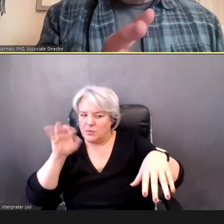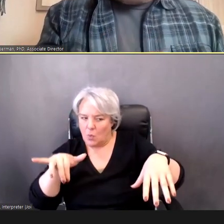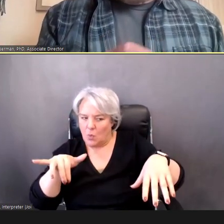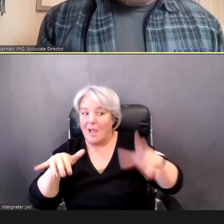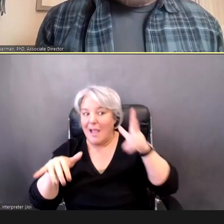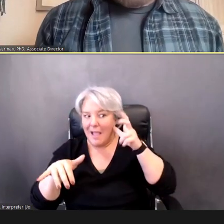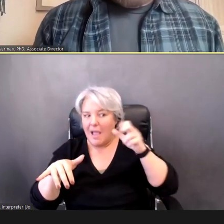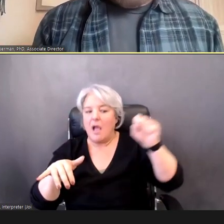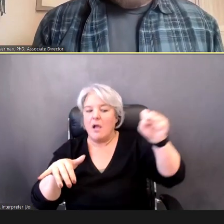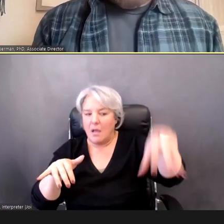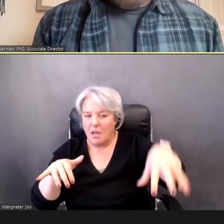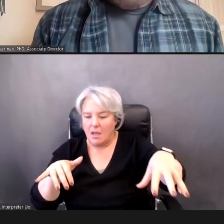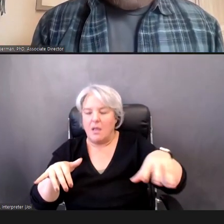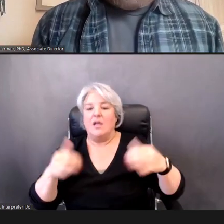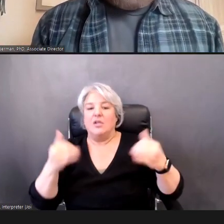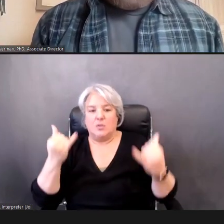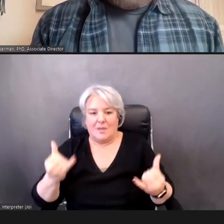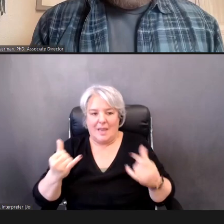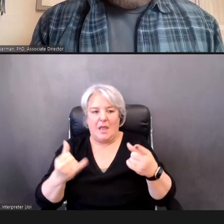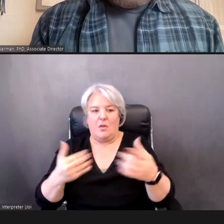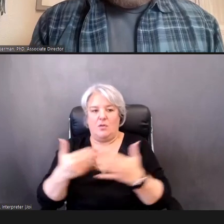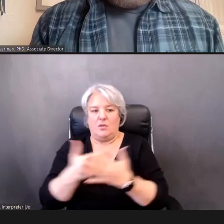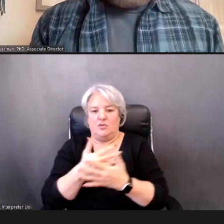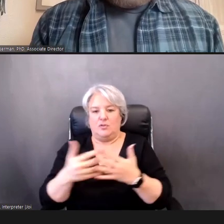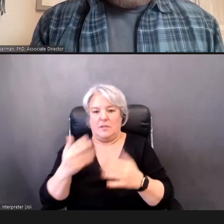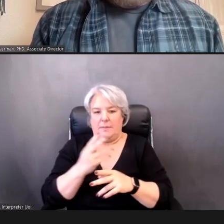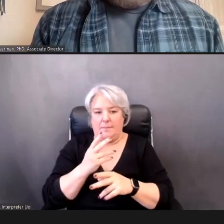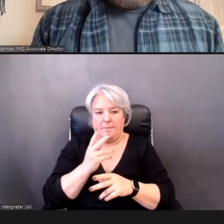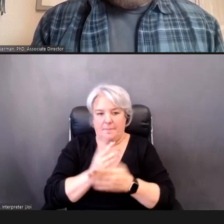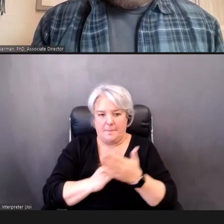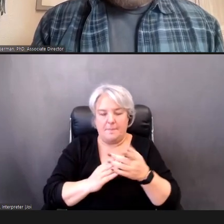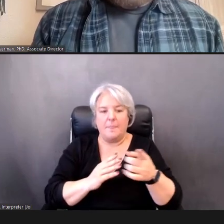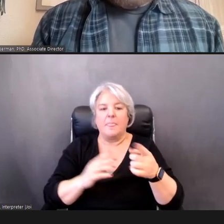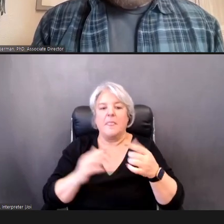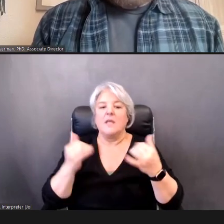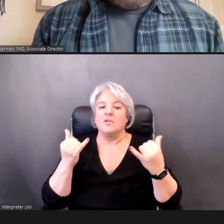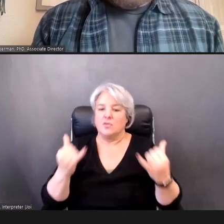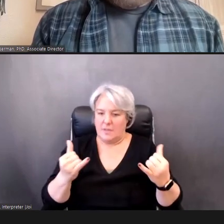Terry Foust, AuD, CCC-A/SLP: Yeah, so now -- now that we feel that they're reliable, during the screening process, this